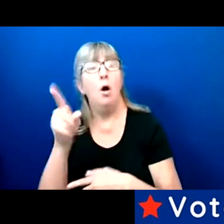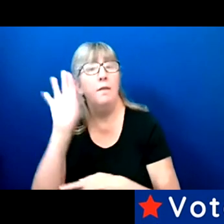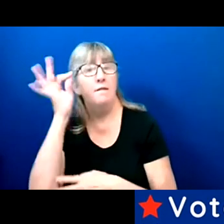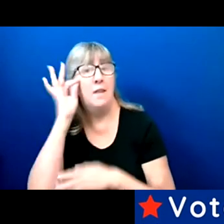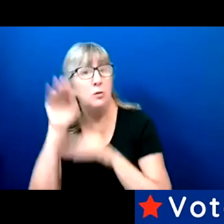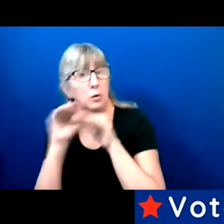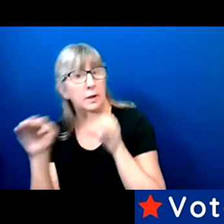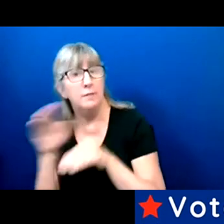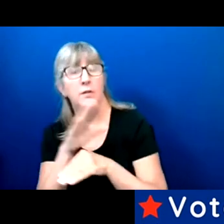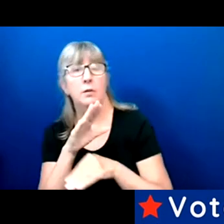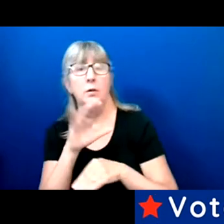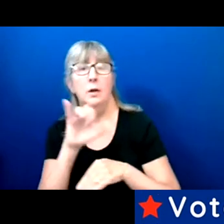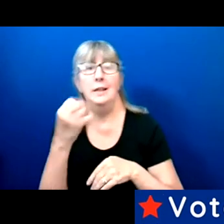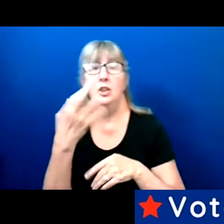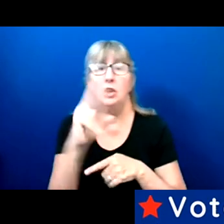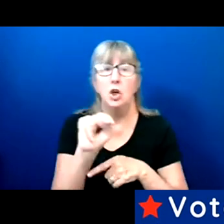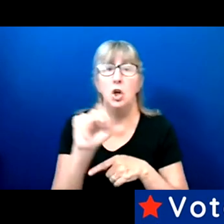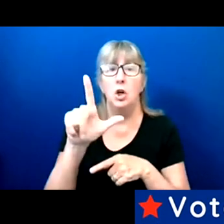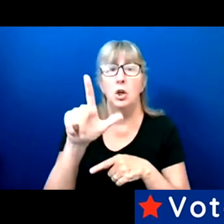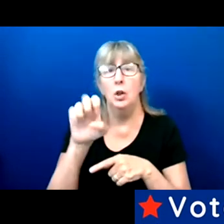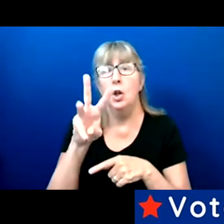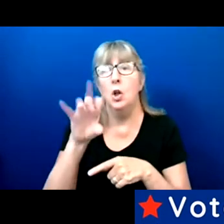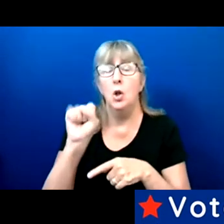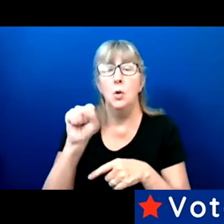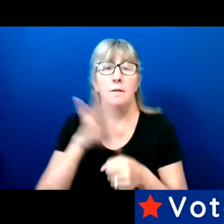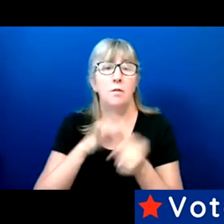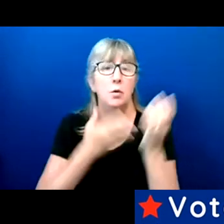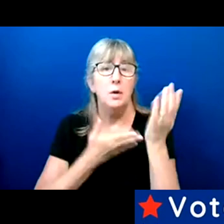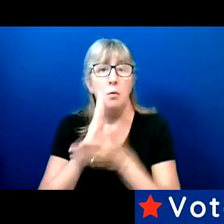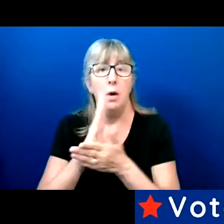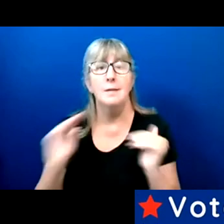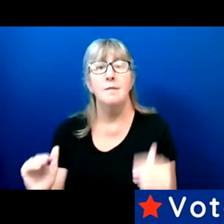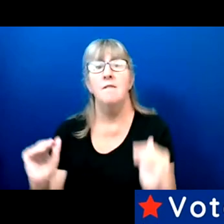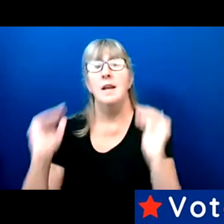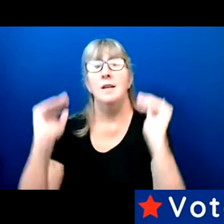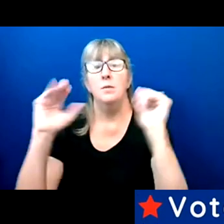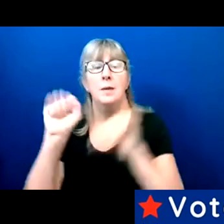John Lewis Voting Rights Act and For the People Act.